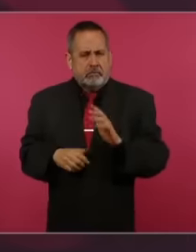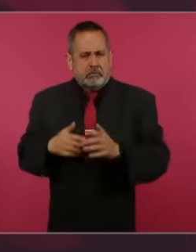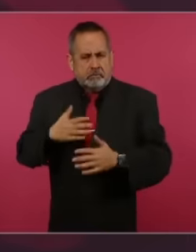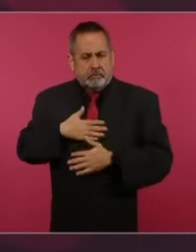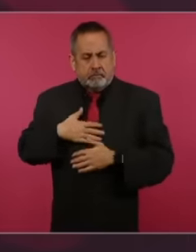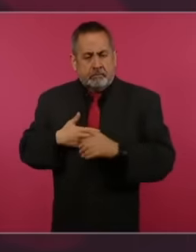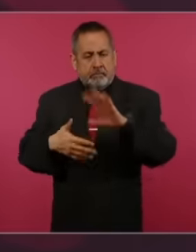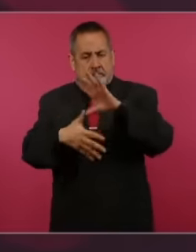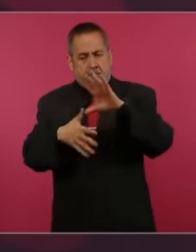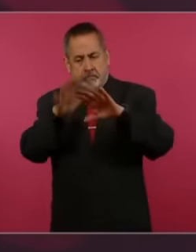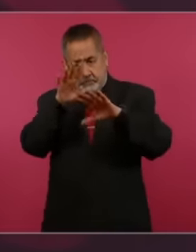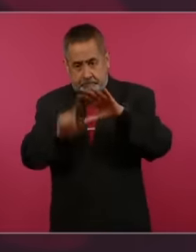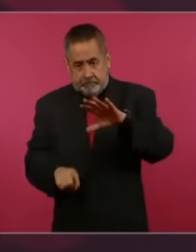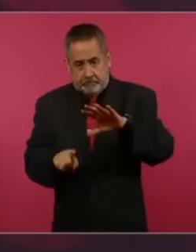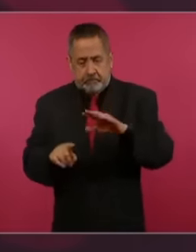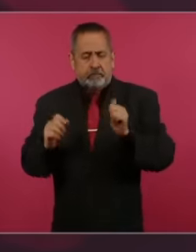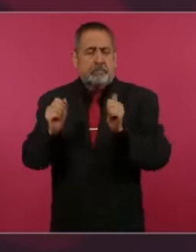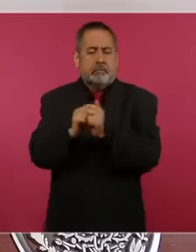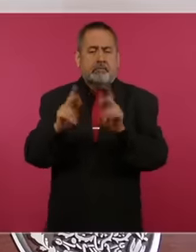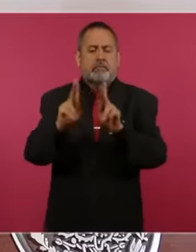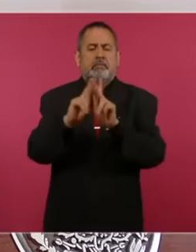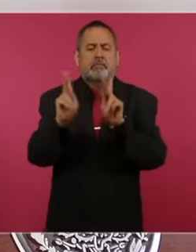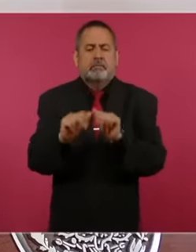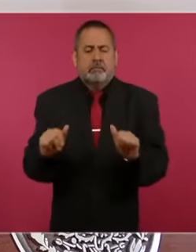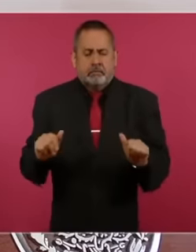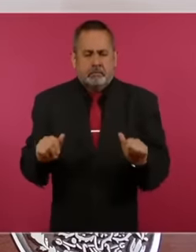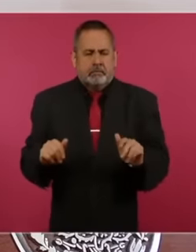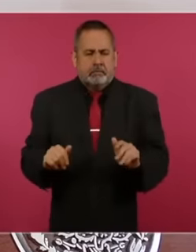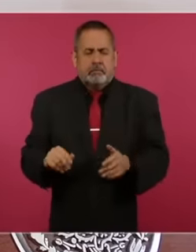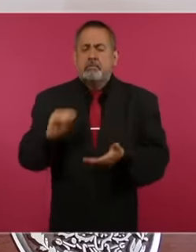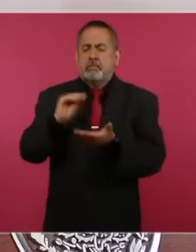is a continent. of peace that remains a continent of